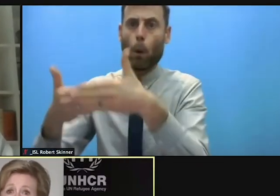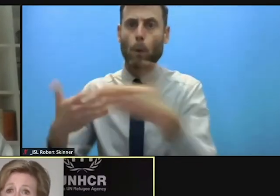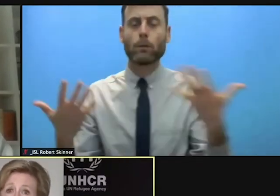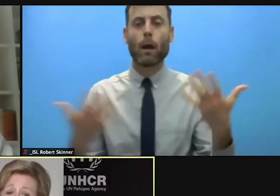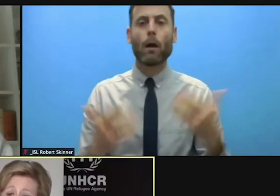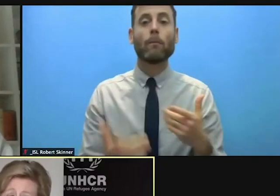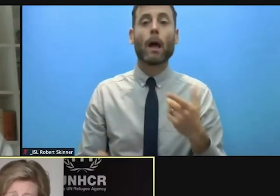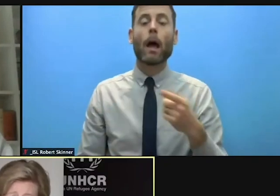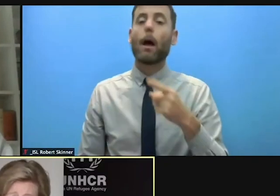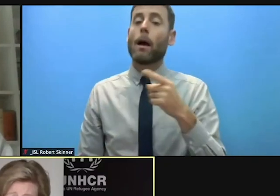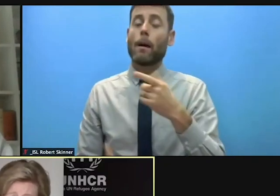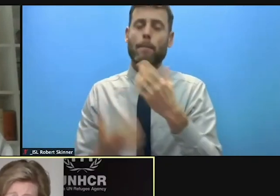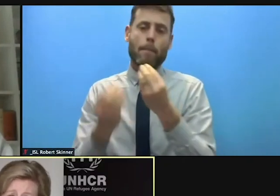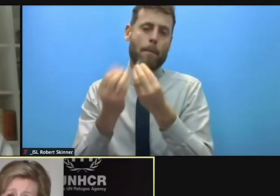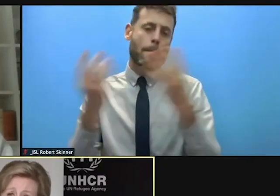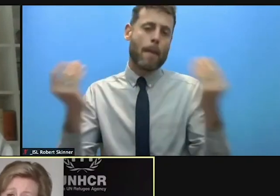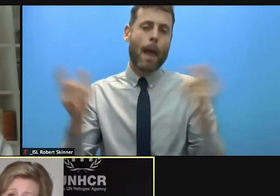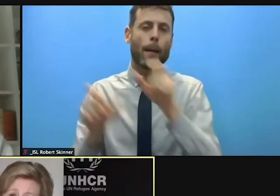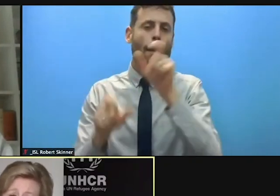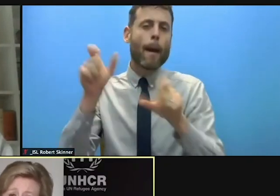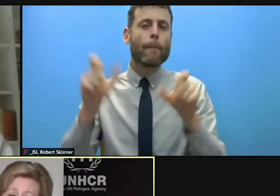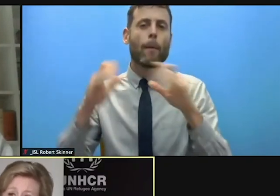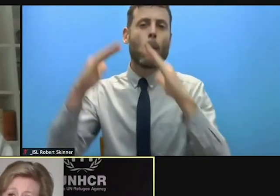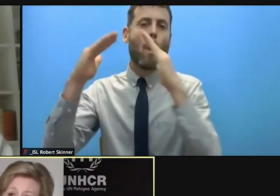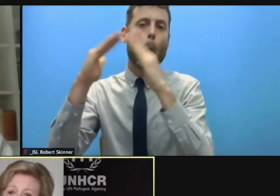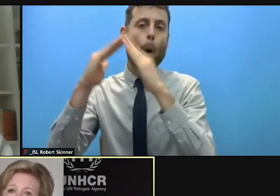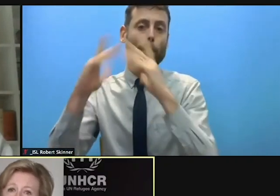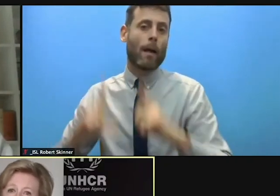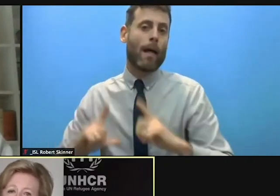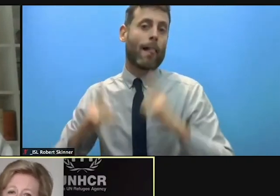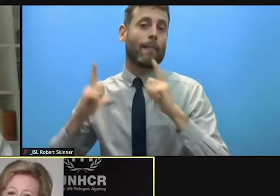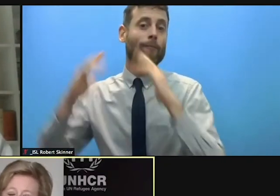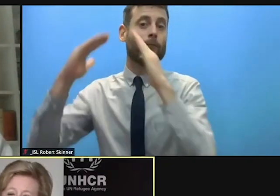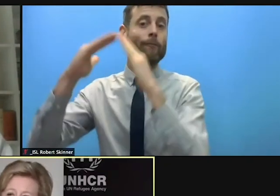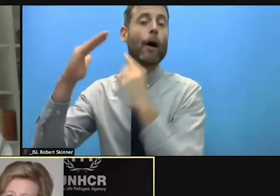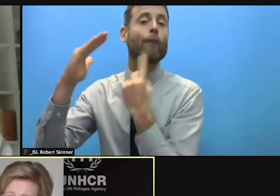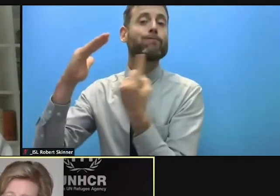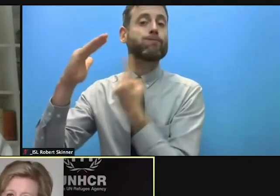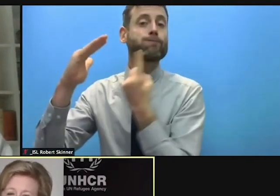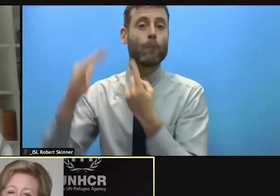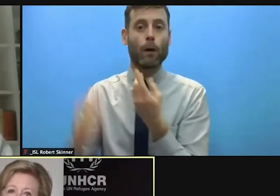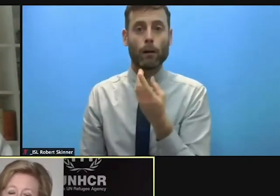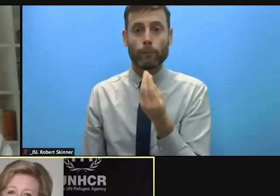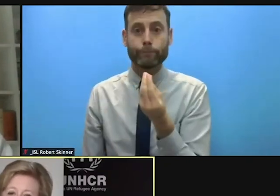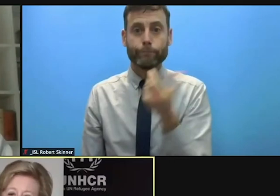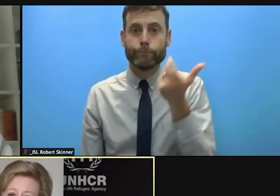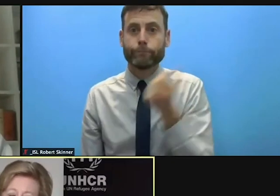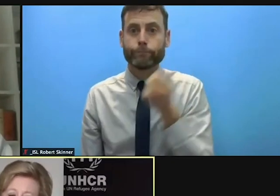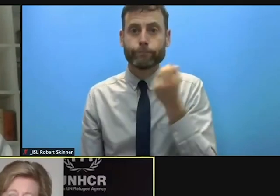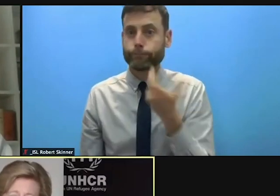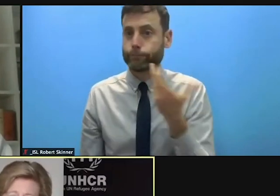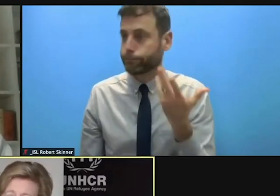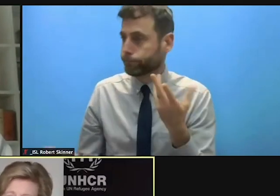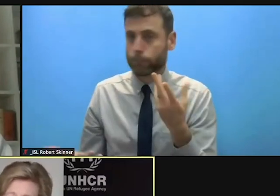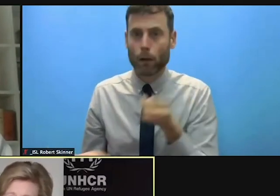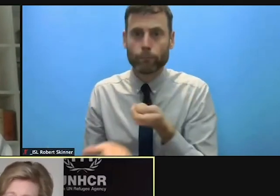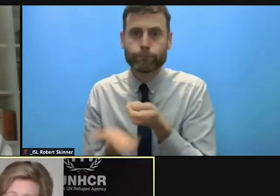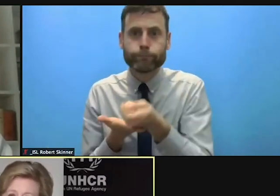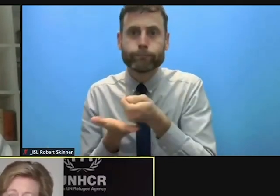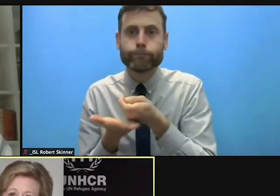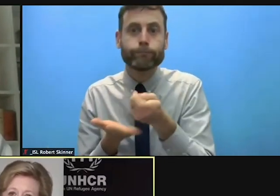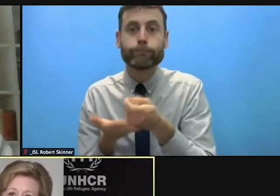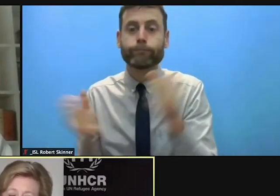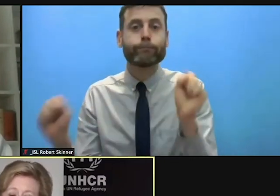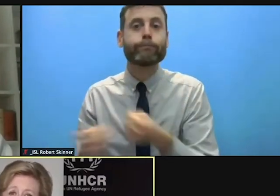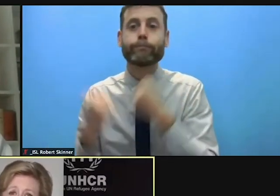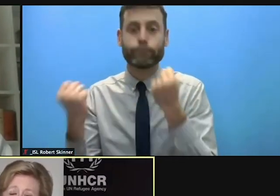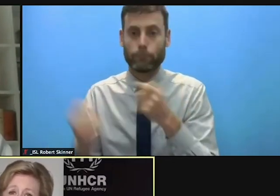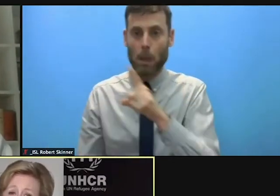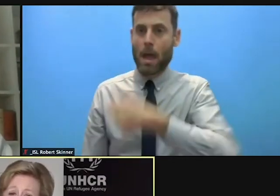out but we're also seeing rises noticed by our field officers, by more than 400 country officers